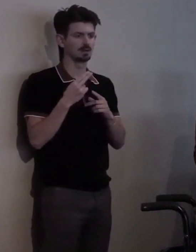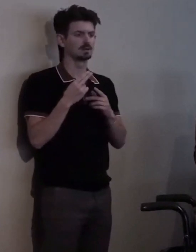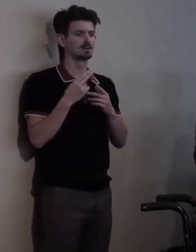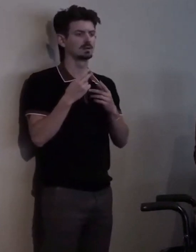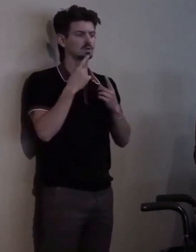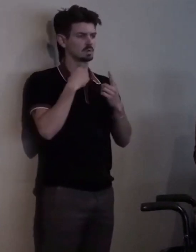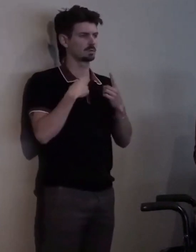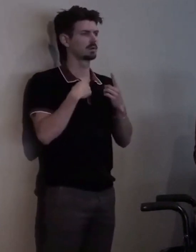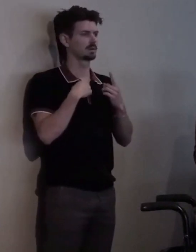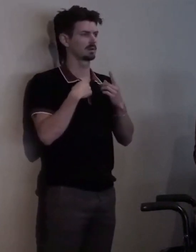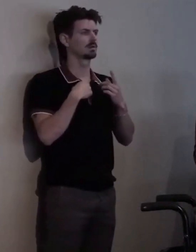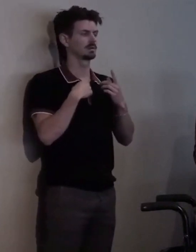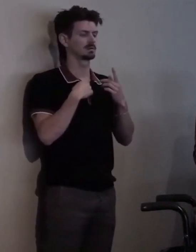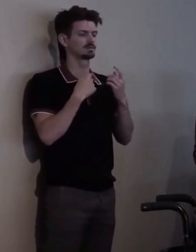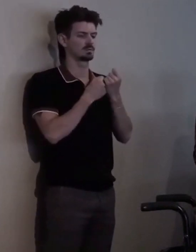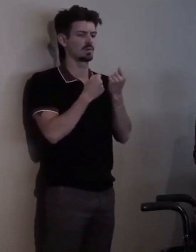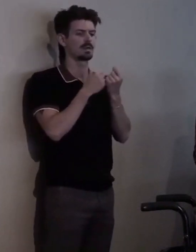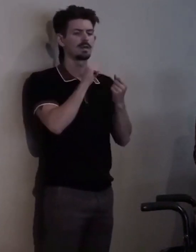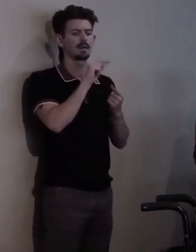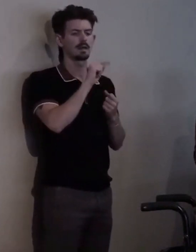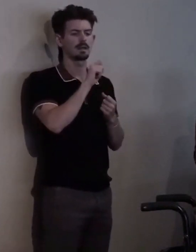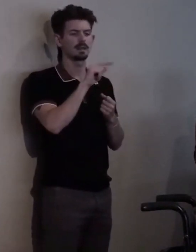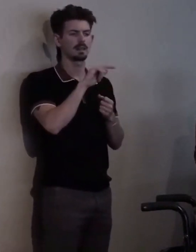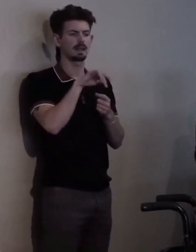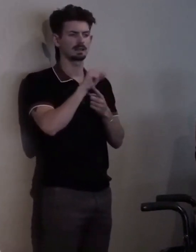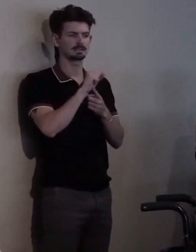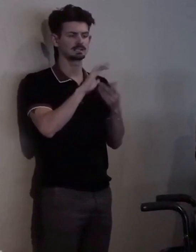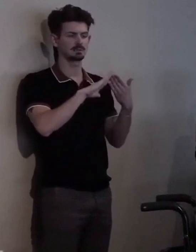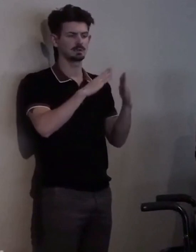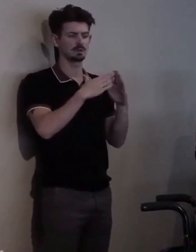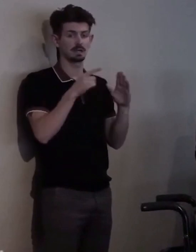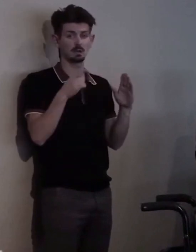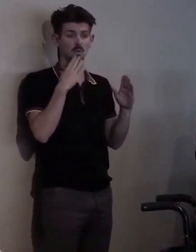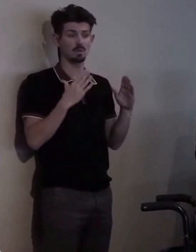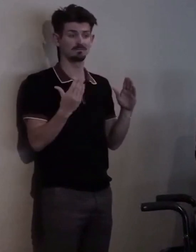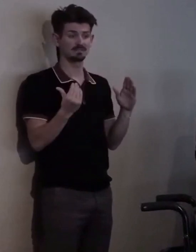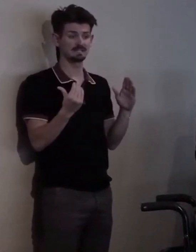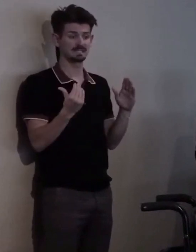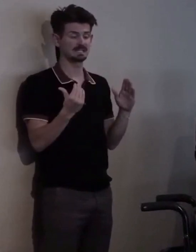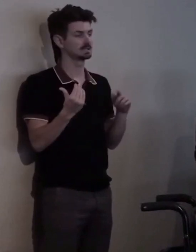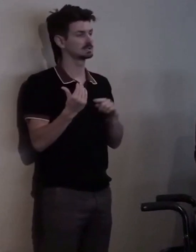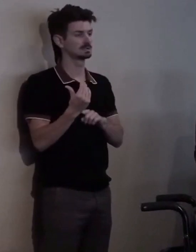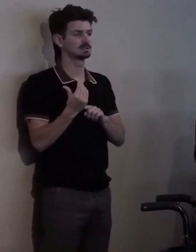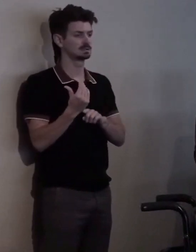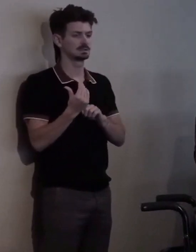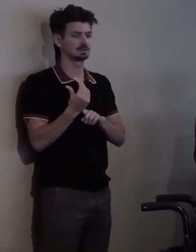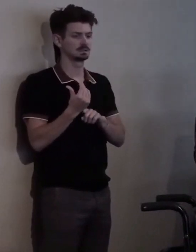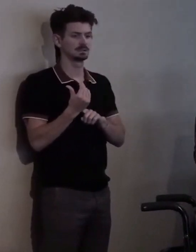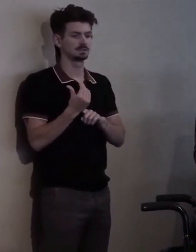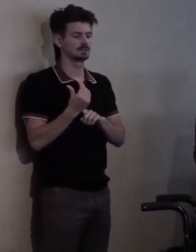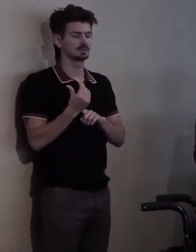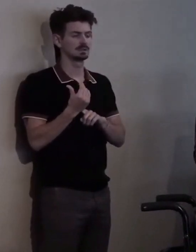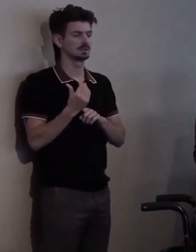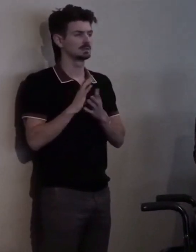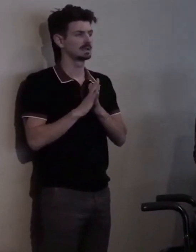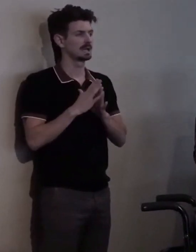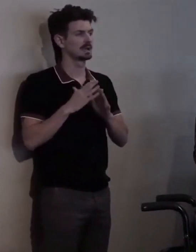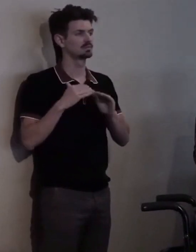When he was 15 years old, he got just too heavy for his mother to take care of him.